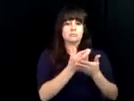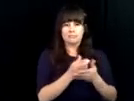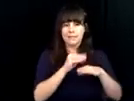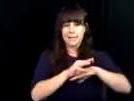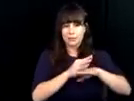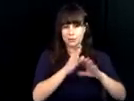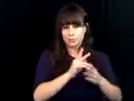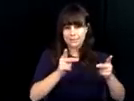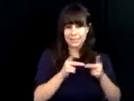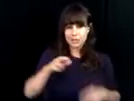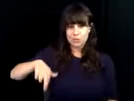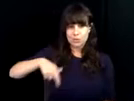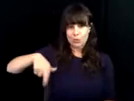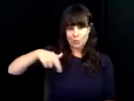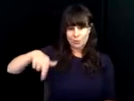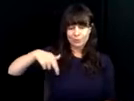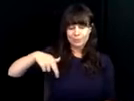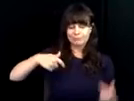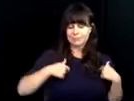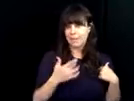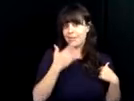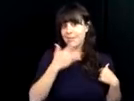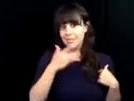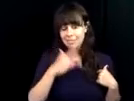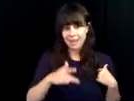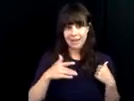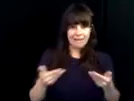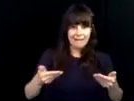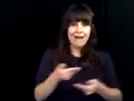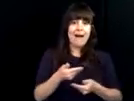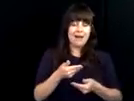I finished my master's in counseling I applied for a